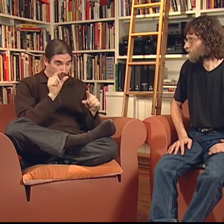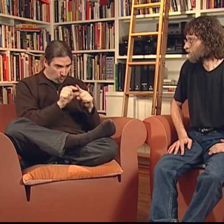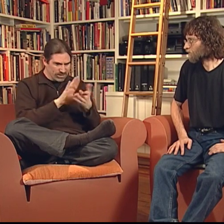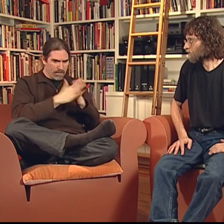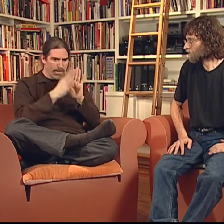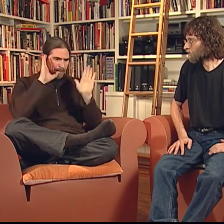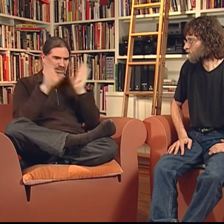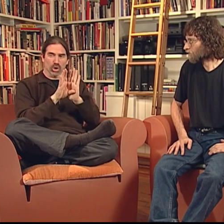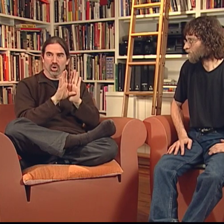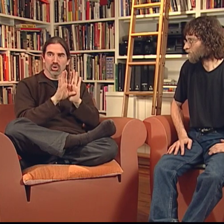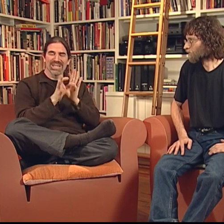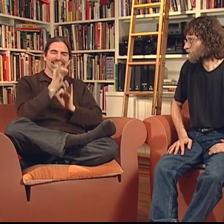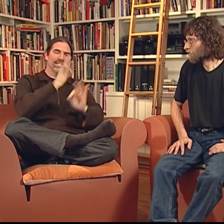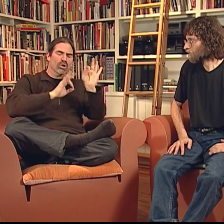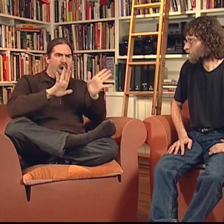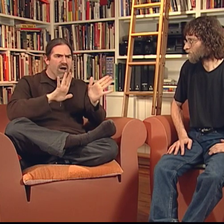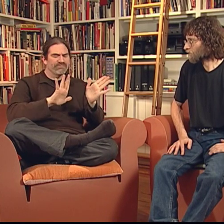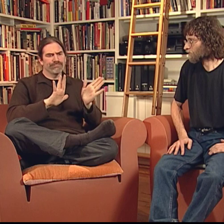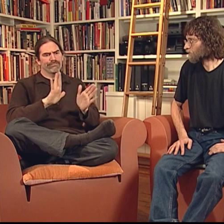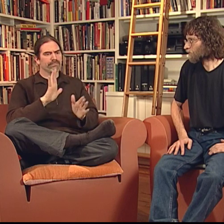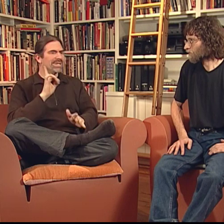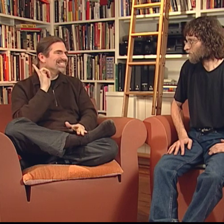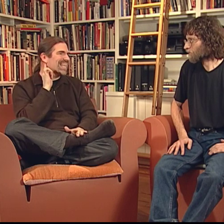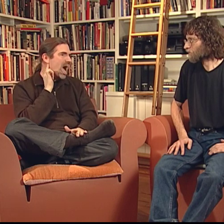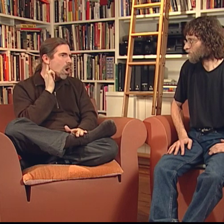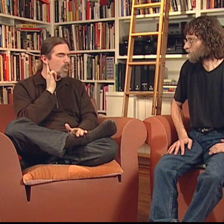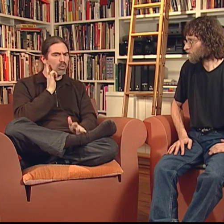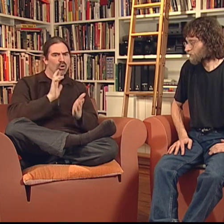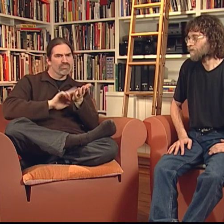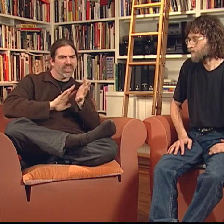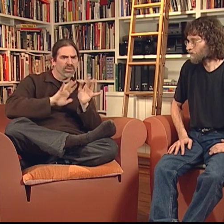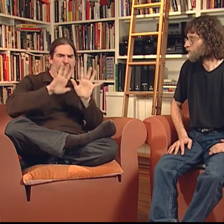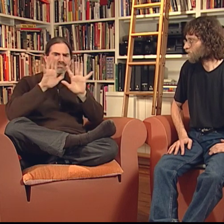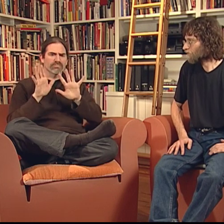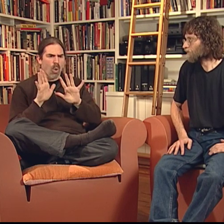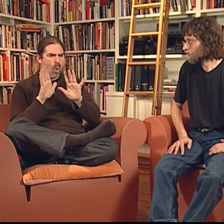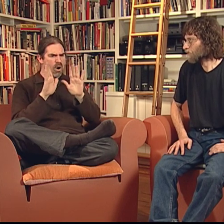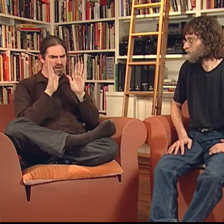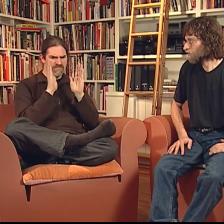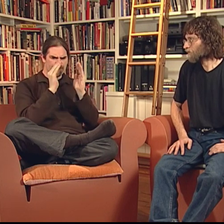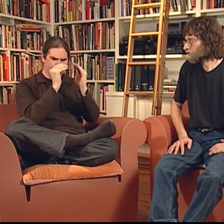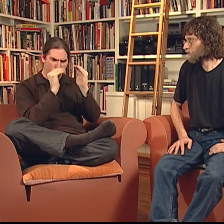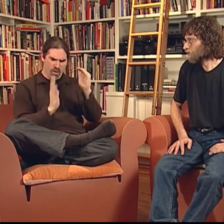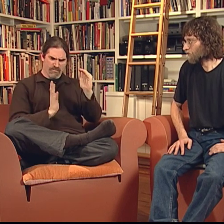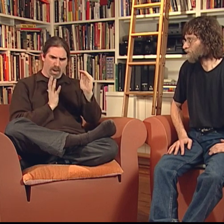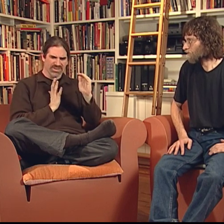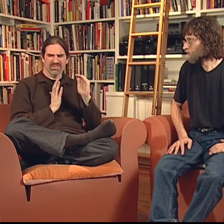and not rely on the sounds to do the work for them, but the right word itself.